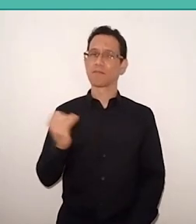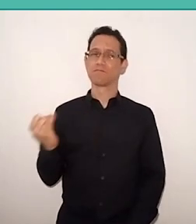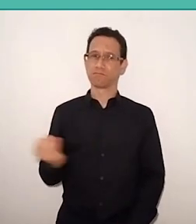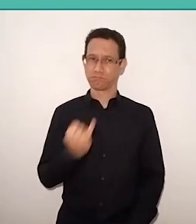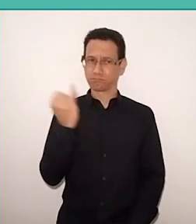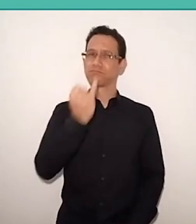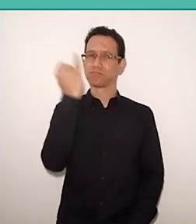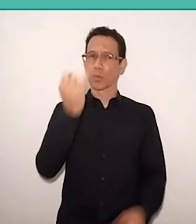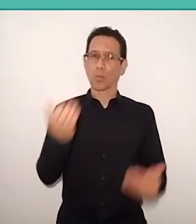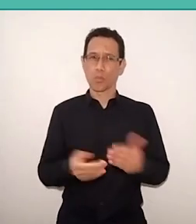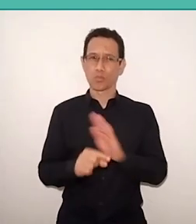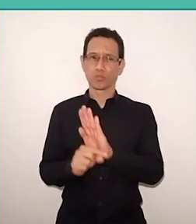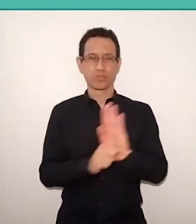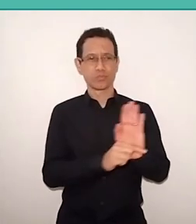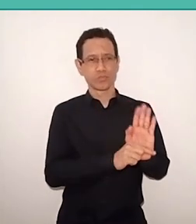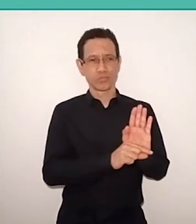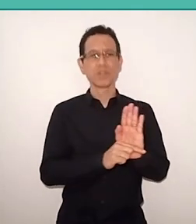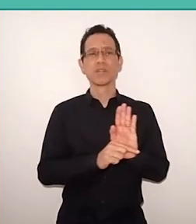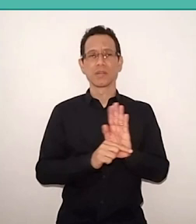here in Switzerland, in the world and in Brazil?